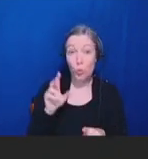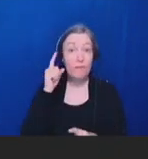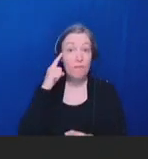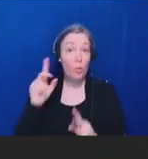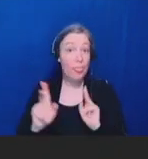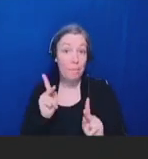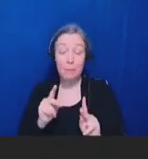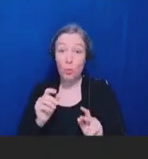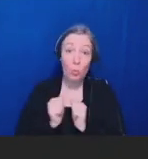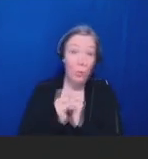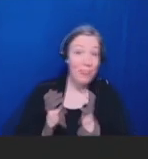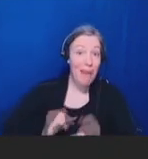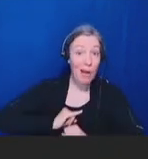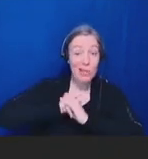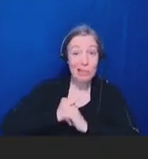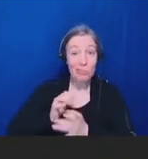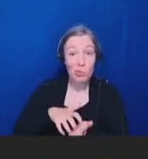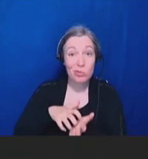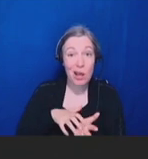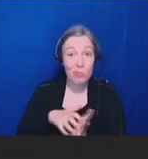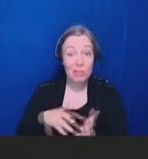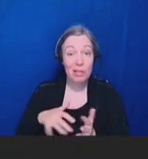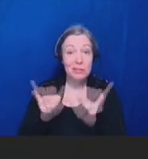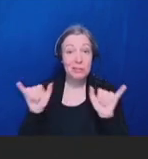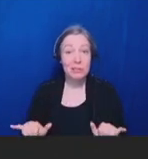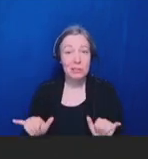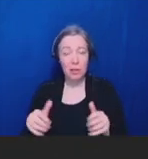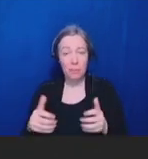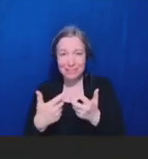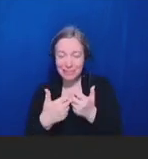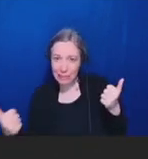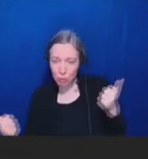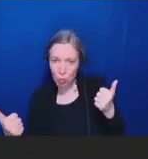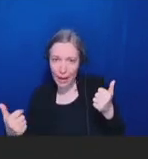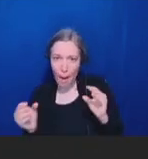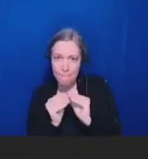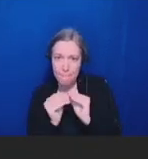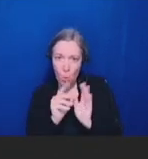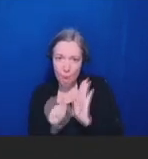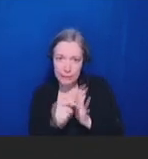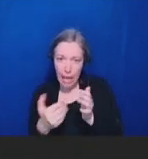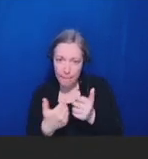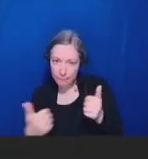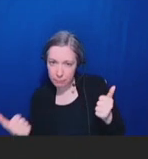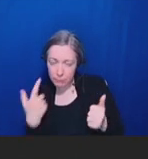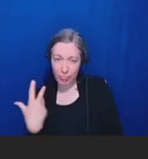if that was assessed. Thank you. >> Anne Hause: So, we haven't done that for